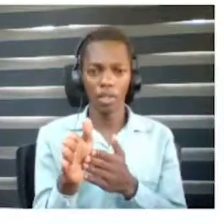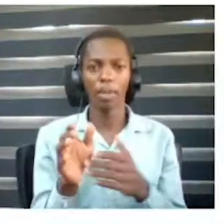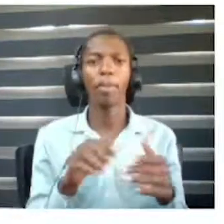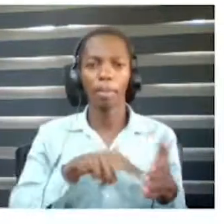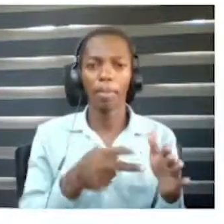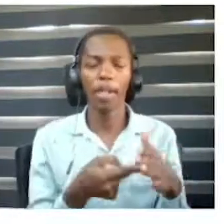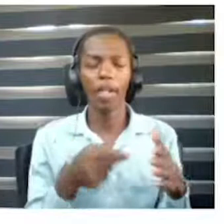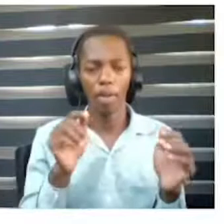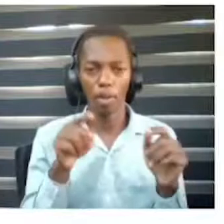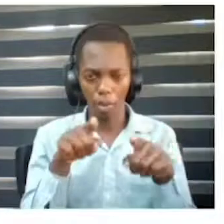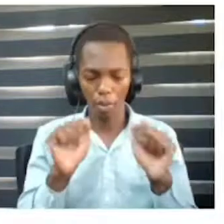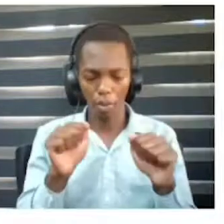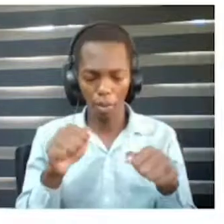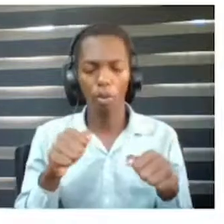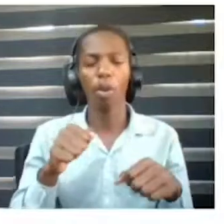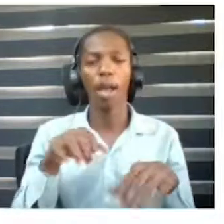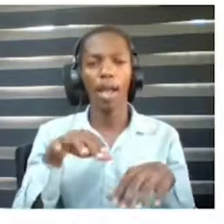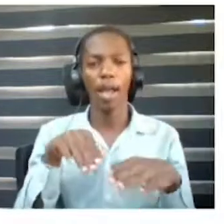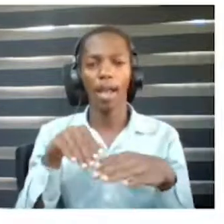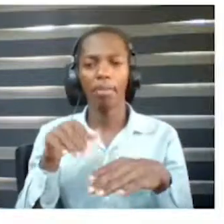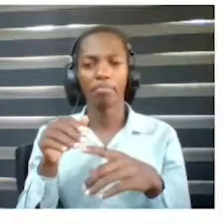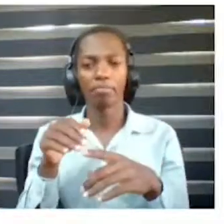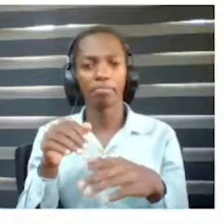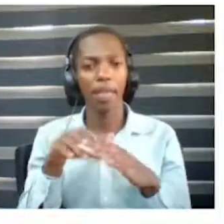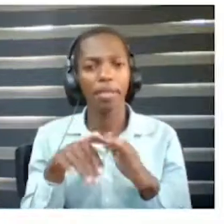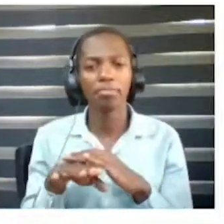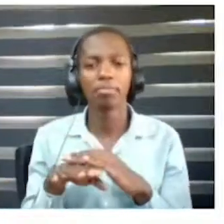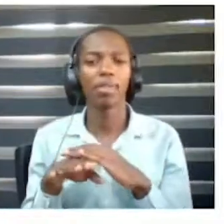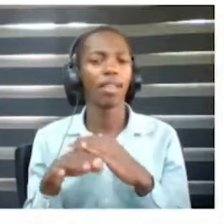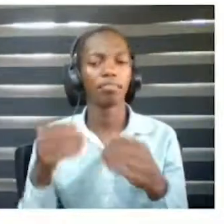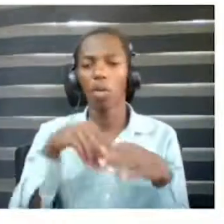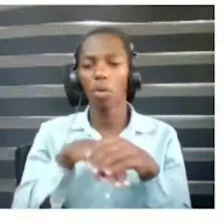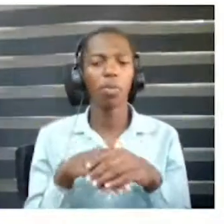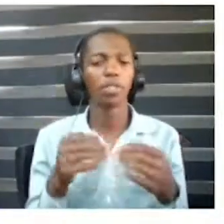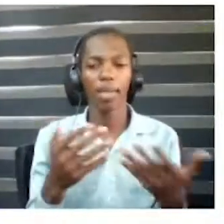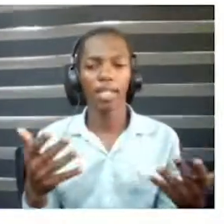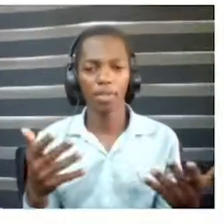We understand very much our market is unique and to be